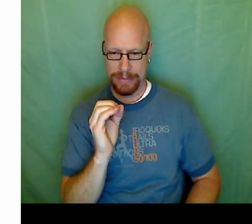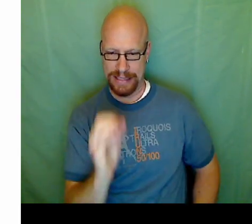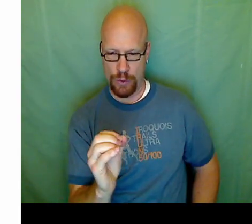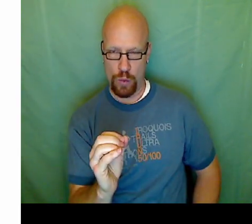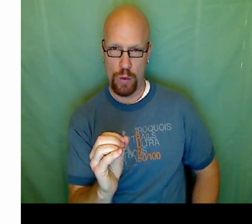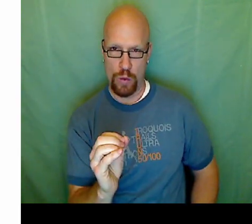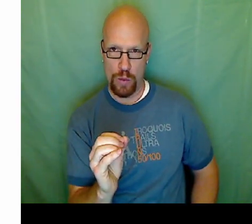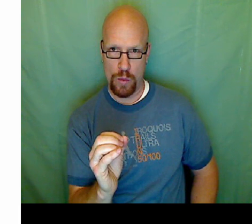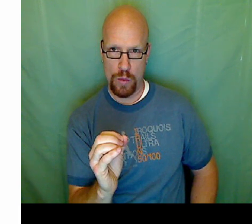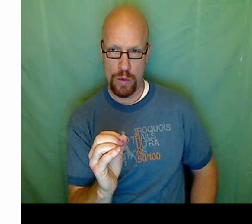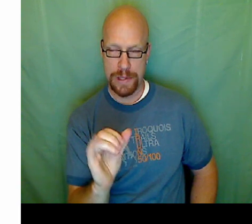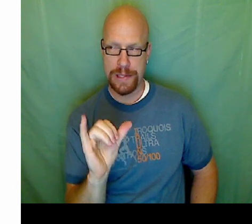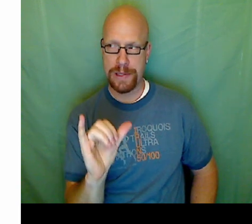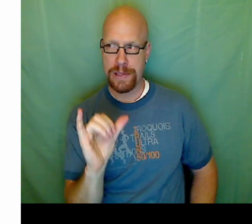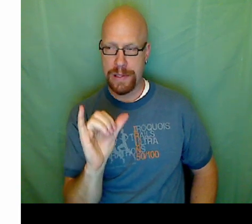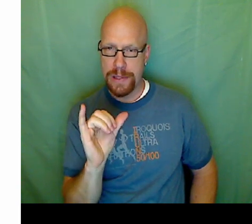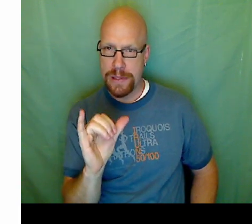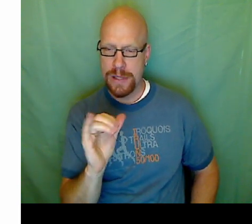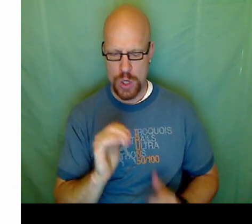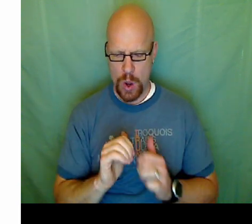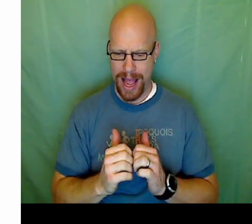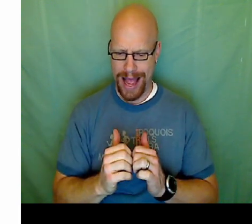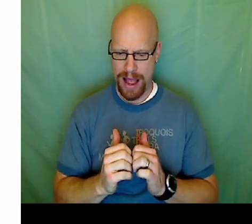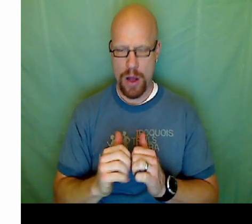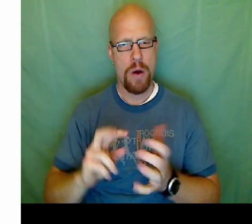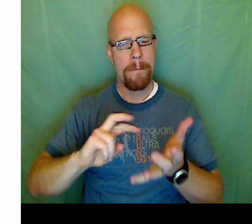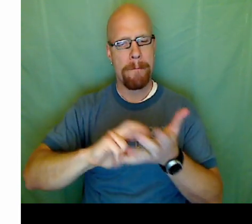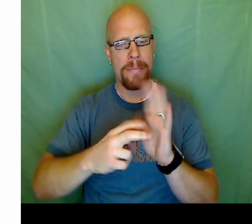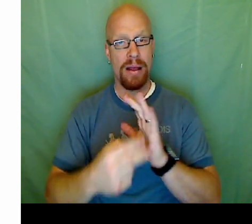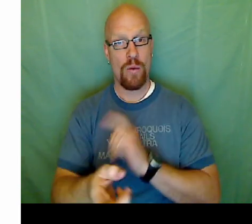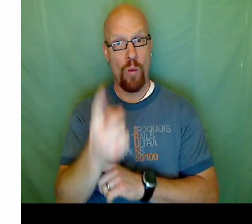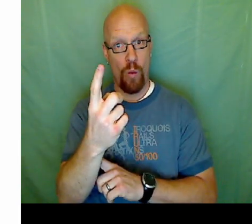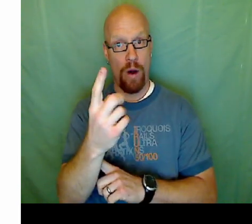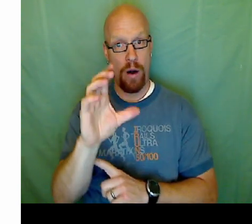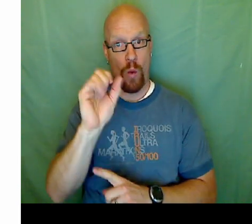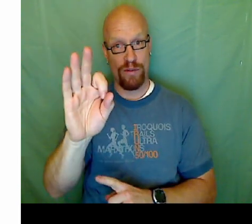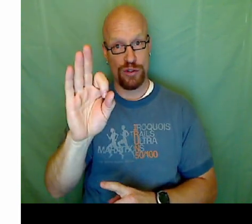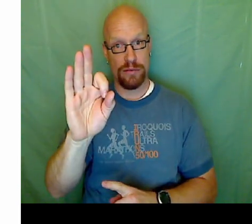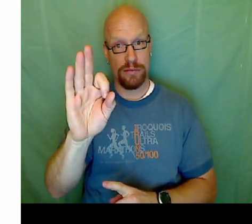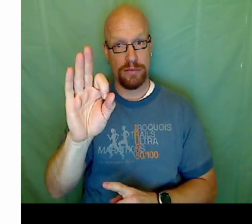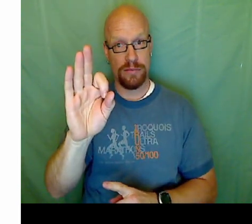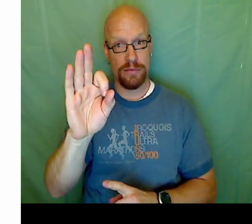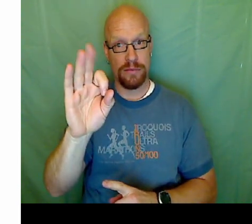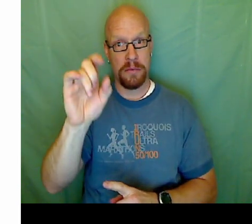in G equation I need them to add to become 0 X or 0 Y.